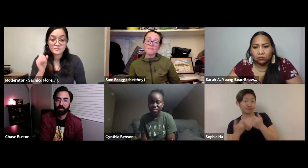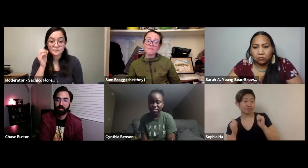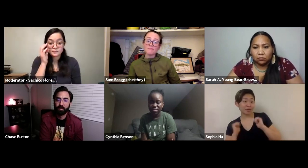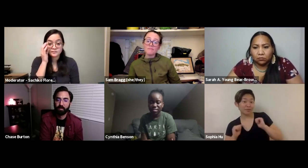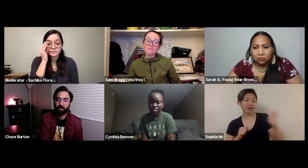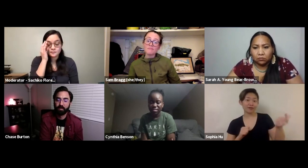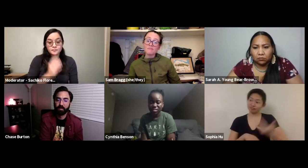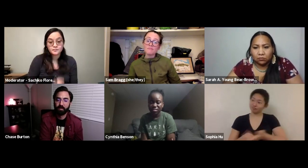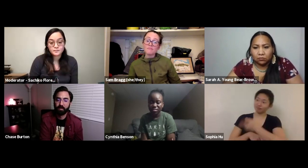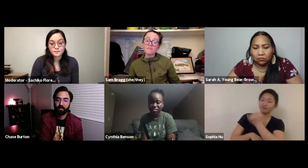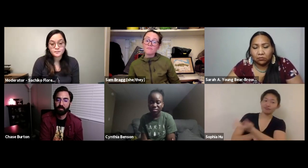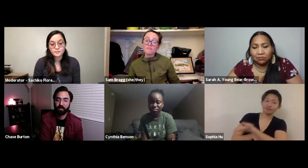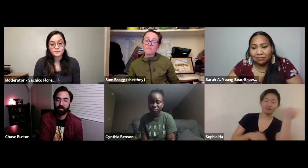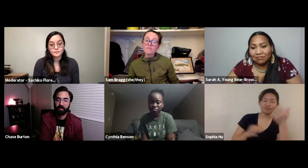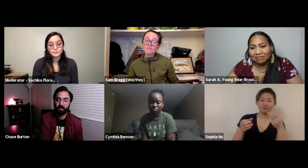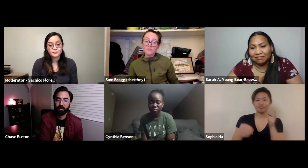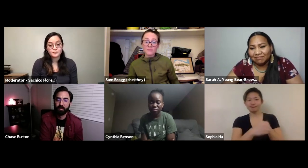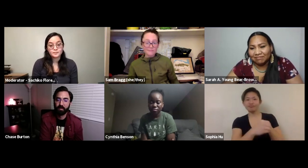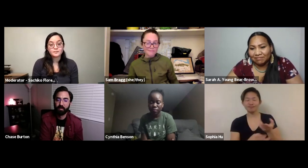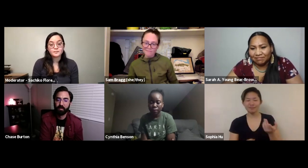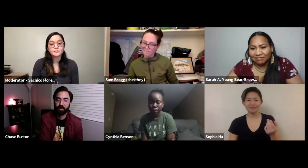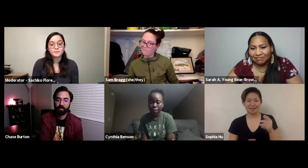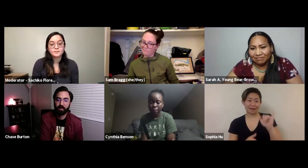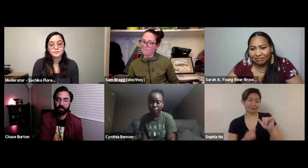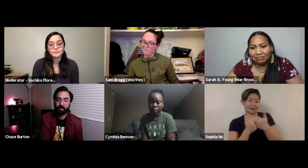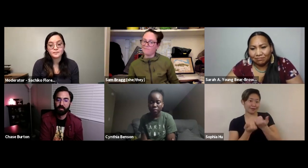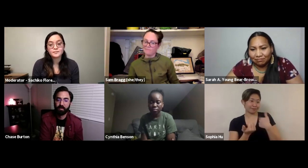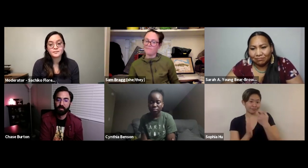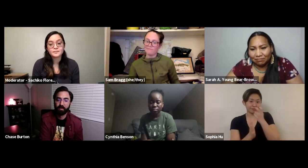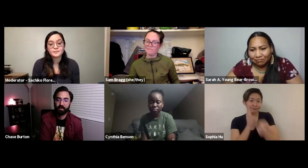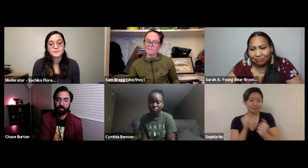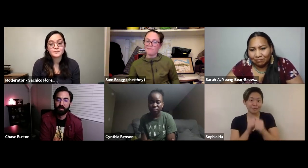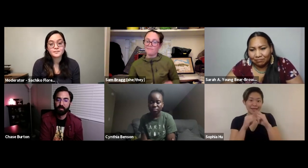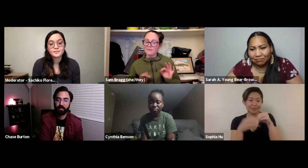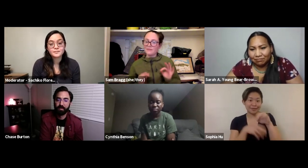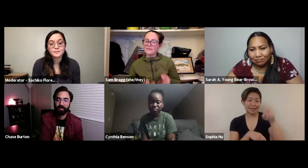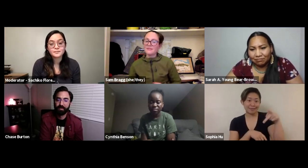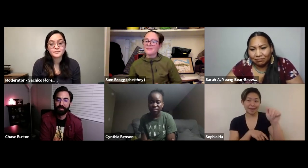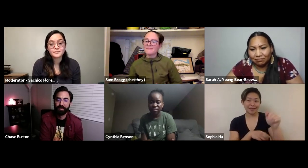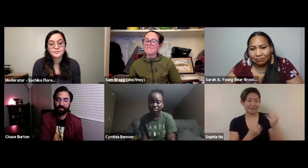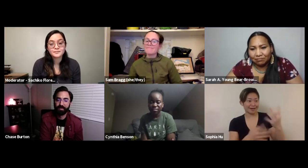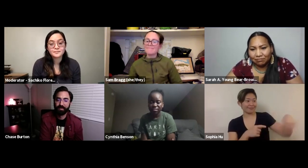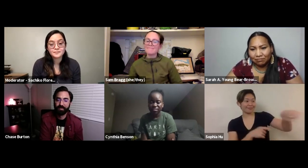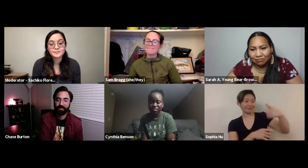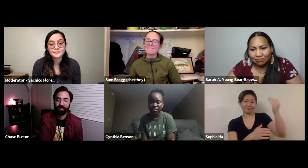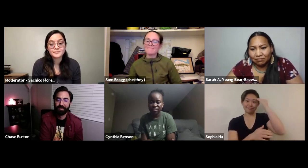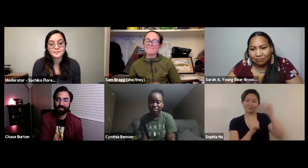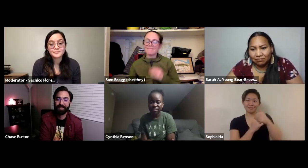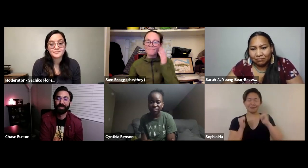backpacking ask them if they're interested in taking a hike together. That's how I got